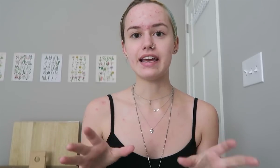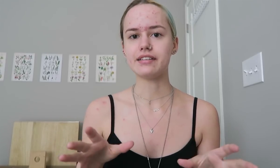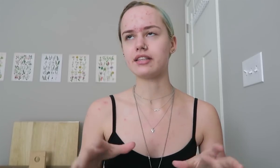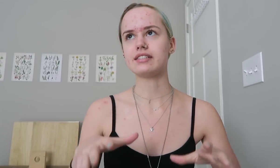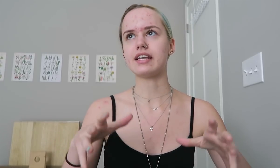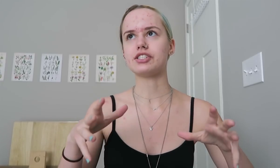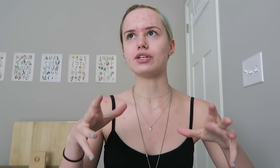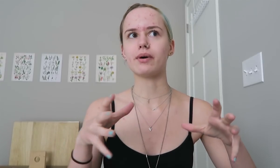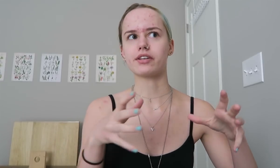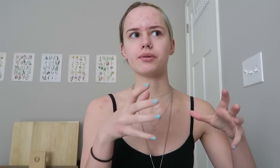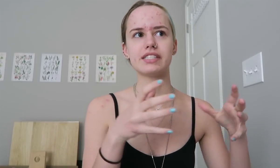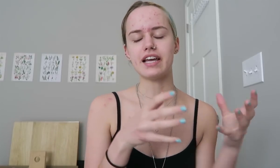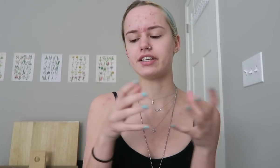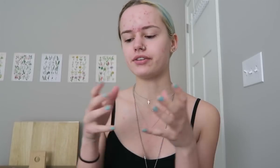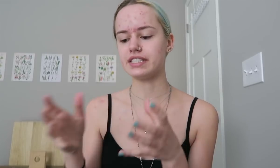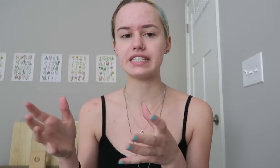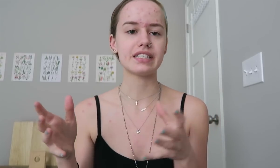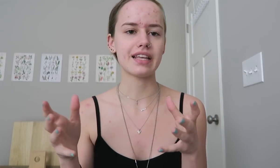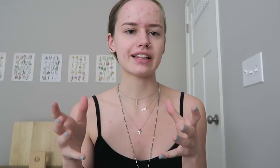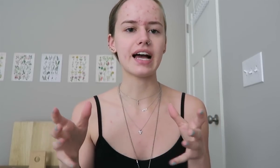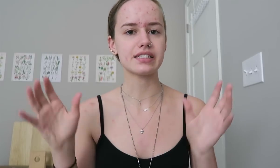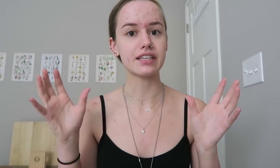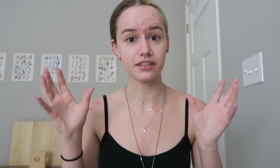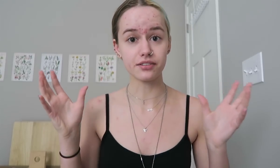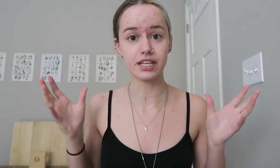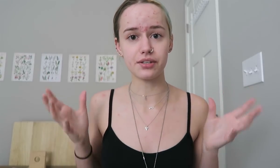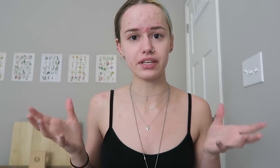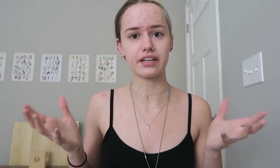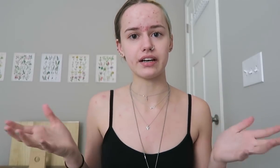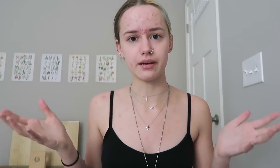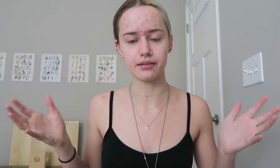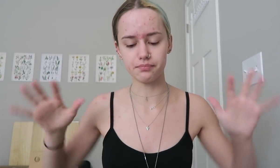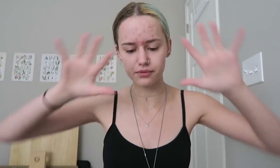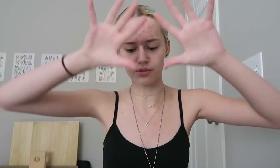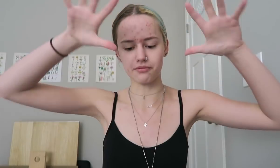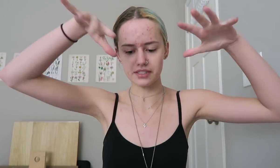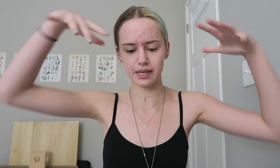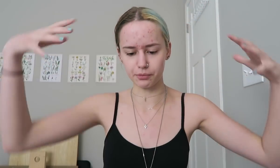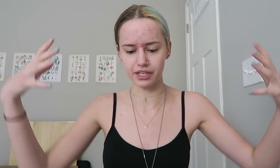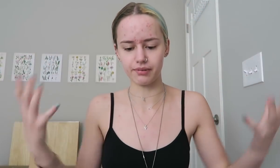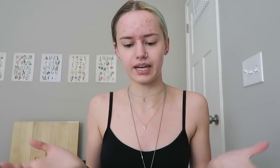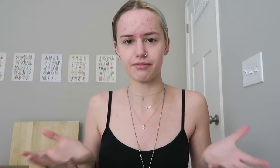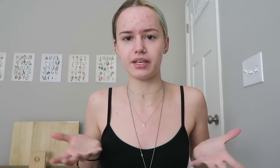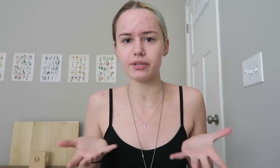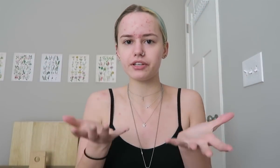And they send it to you whether you attended it or didn't attend the class. They'll send you like a summary of everything you learned.